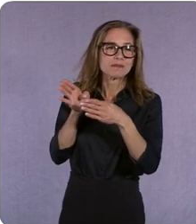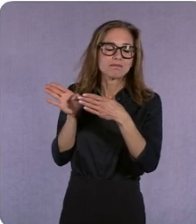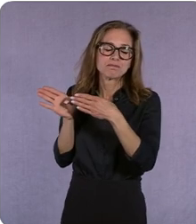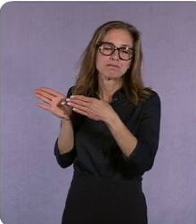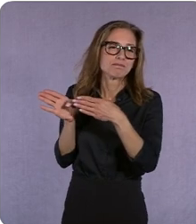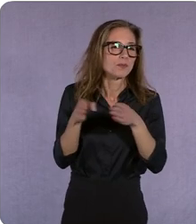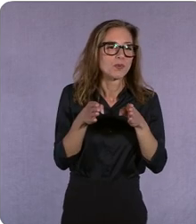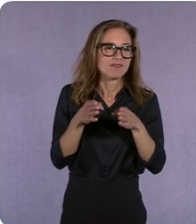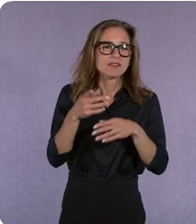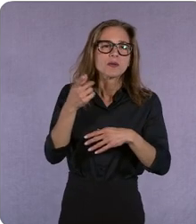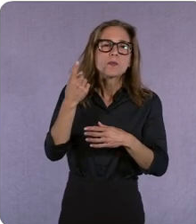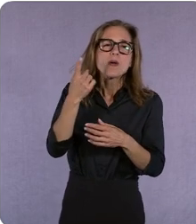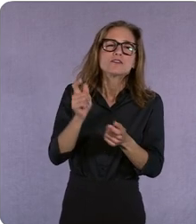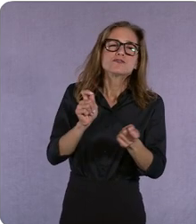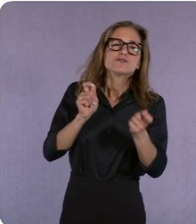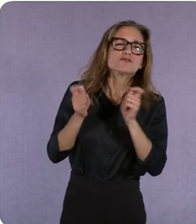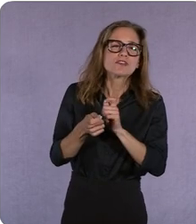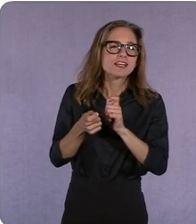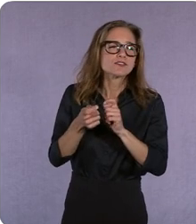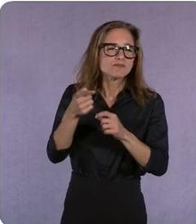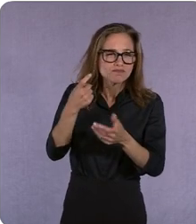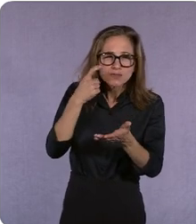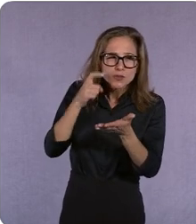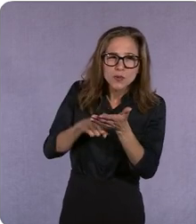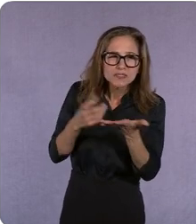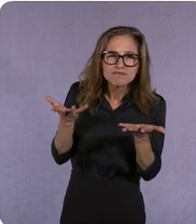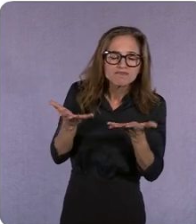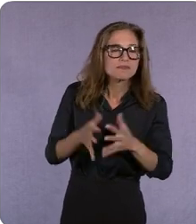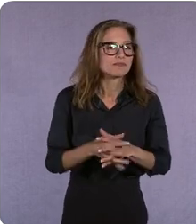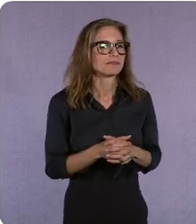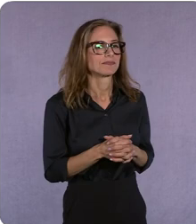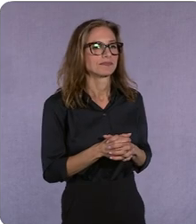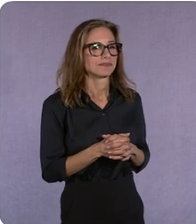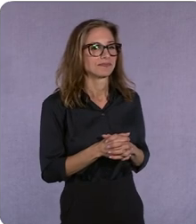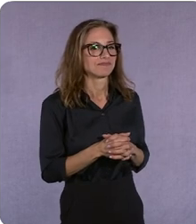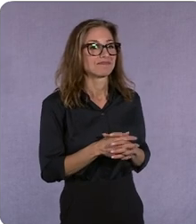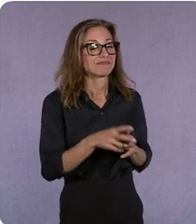people should keep an eye on? >>Sarah: Well I think, if i come back to the fight for attention,